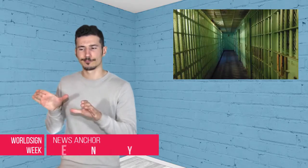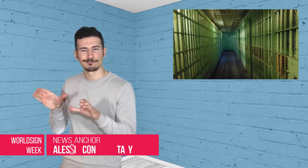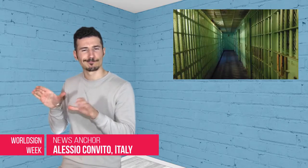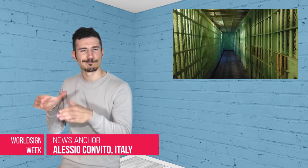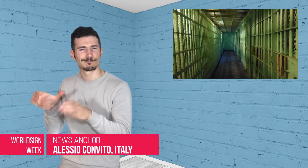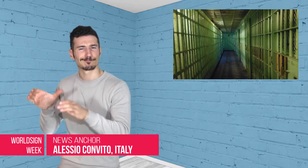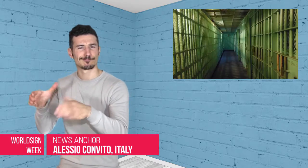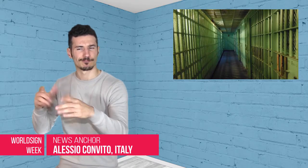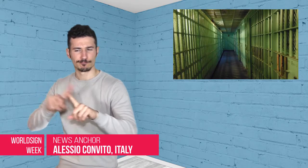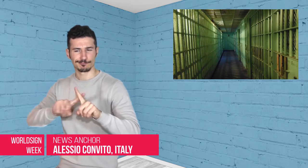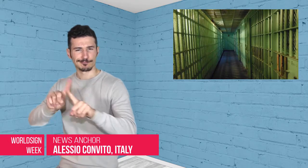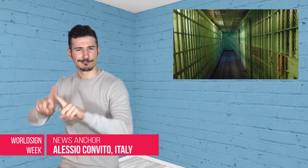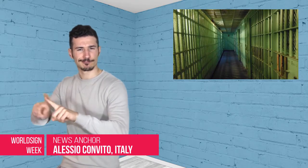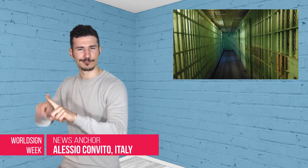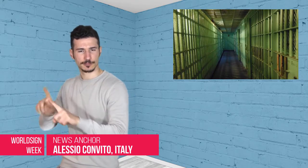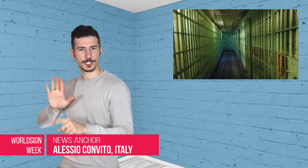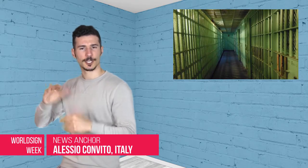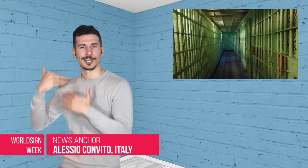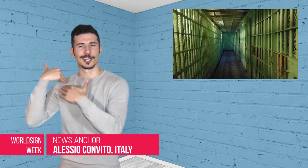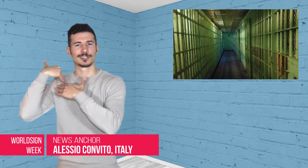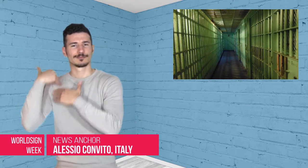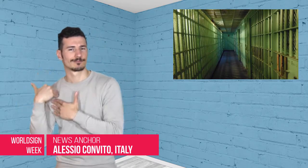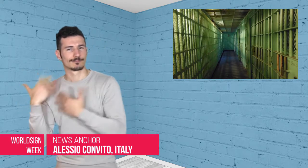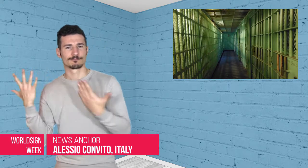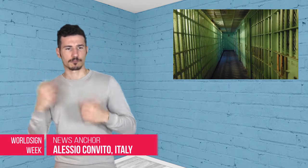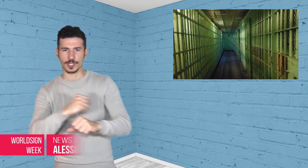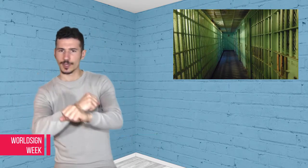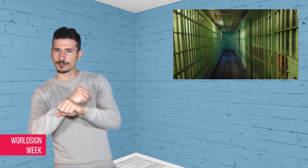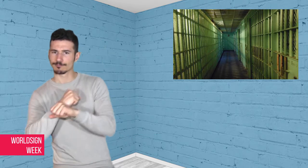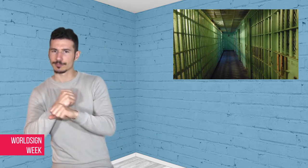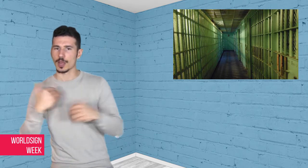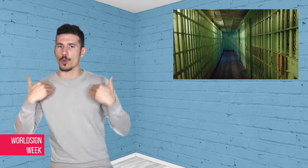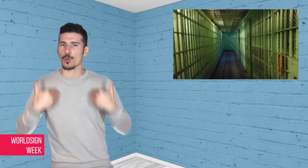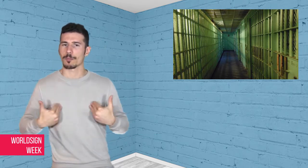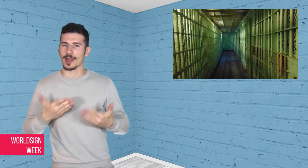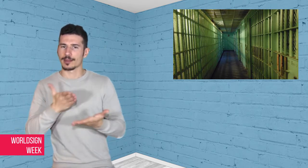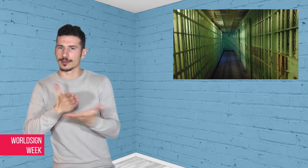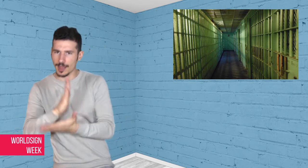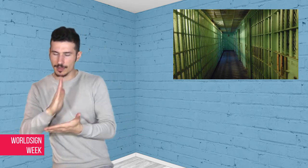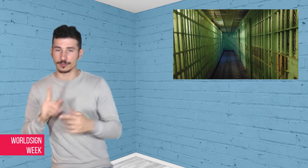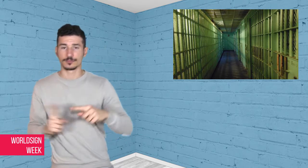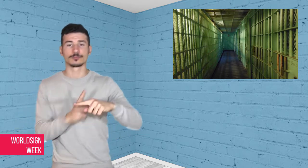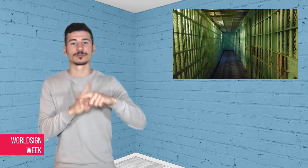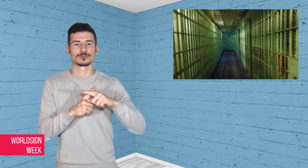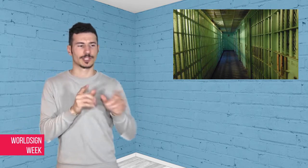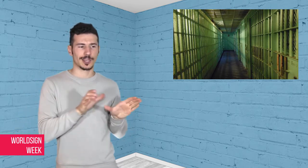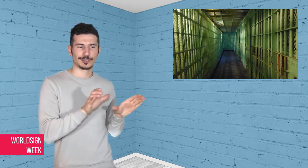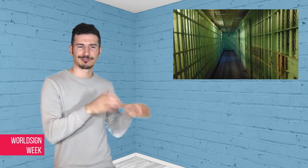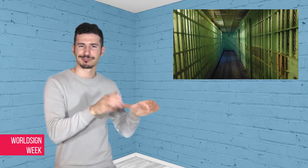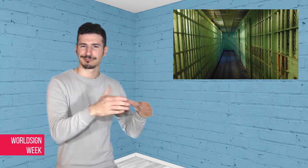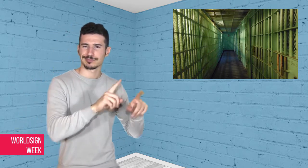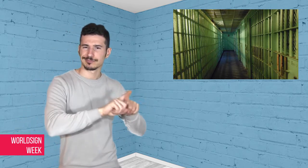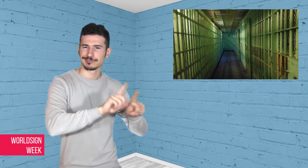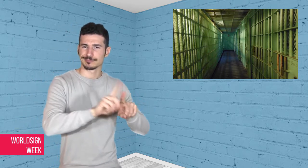Alessio: In reports verified by human rights groups and local media, there is